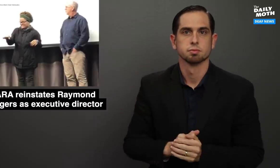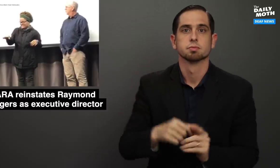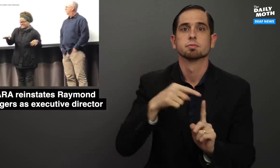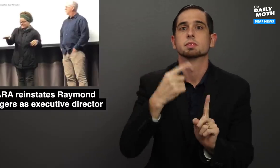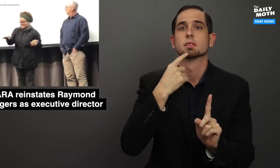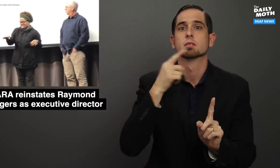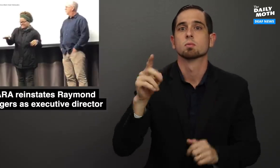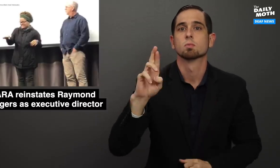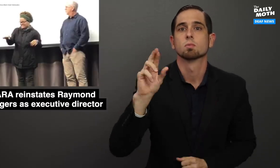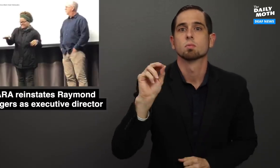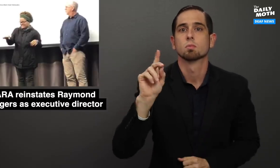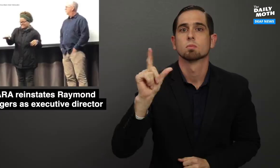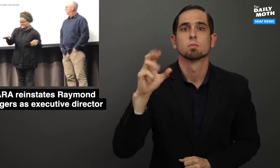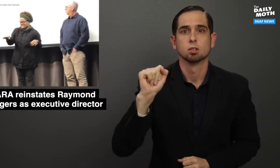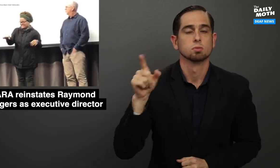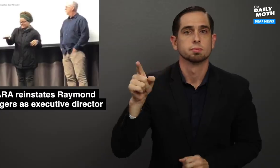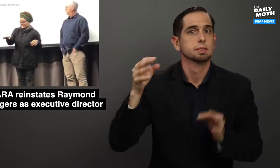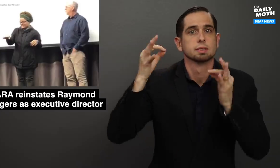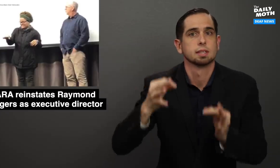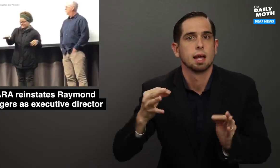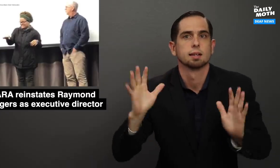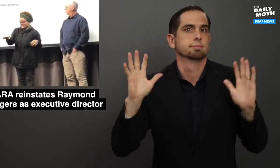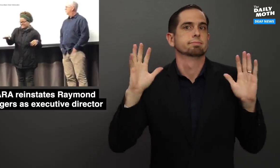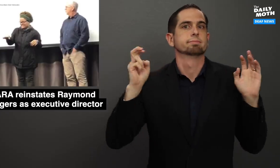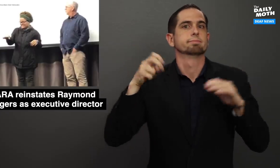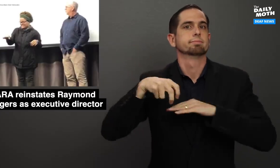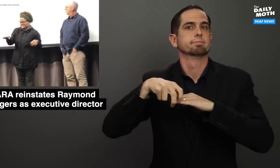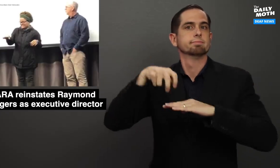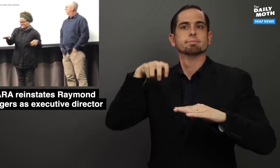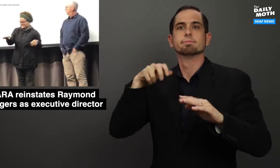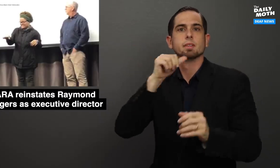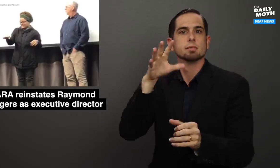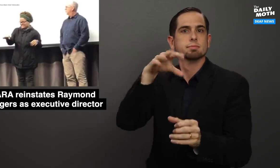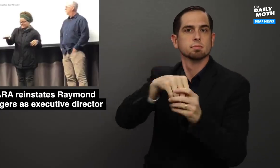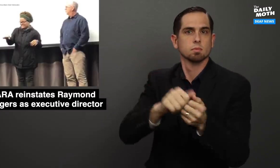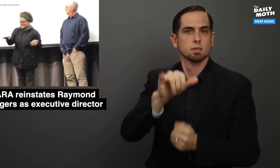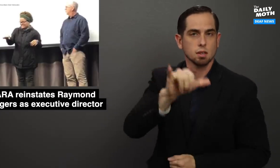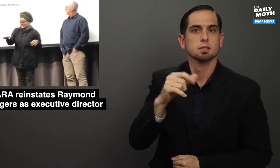She said Rodgers decided to take a back seat in this and